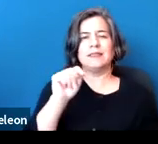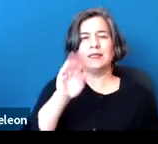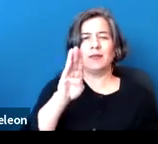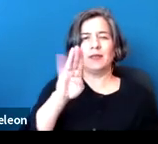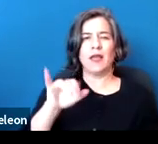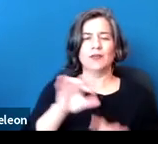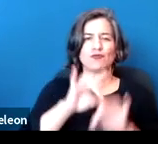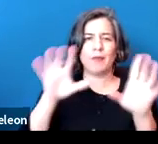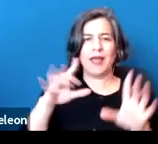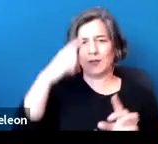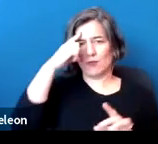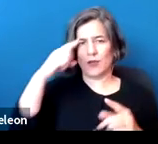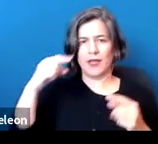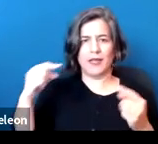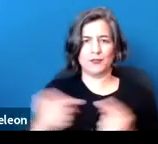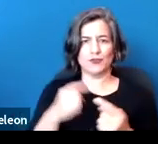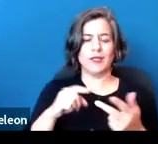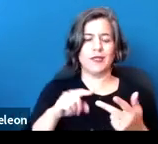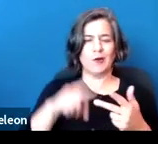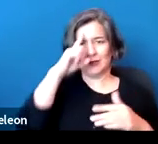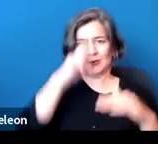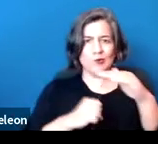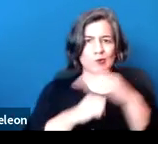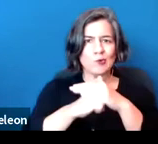or a stroke might potentially lead to cognitive disability.